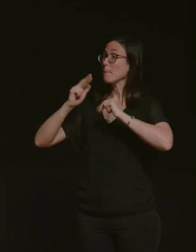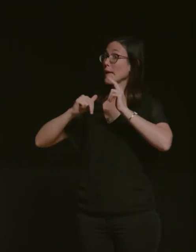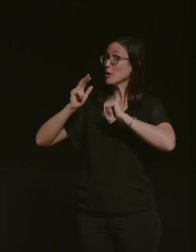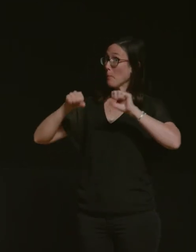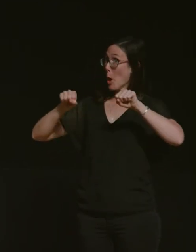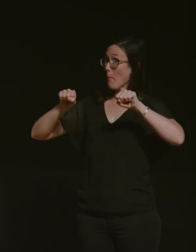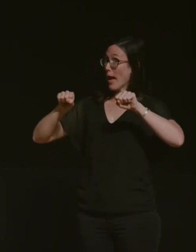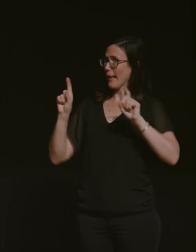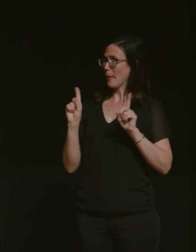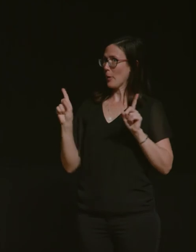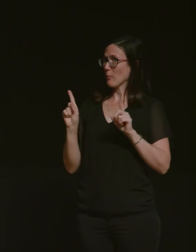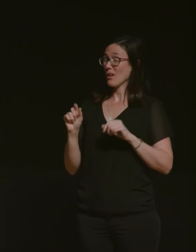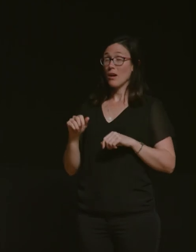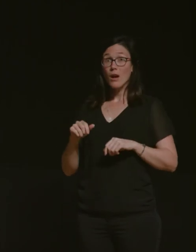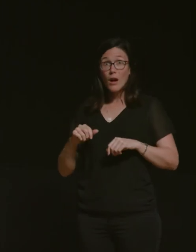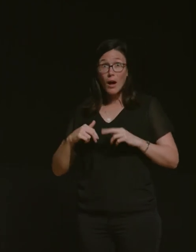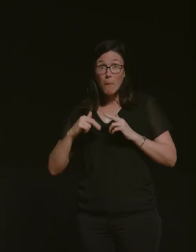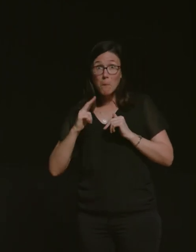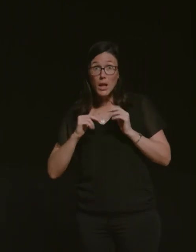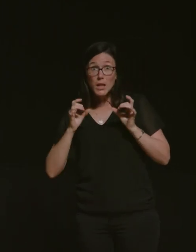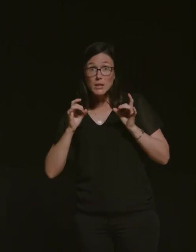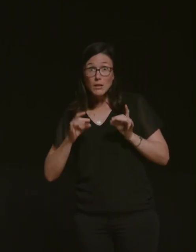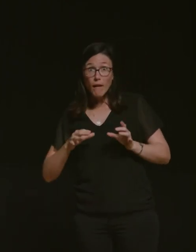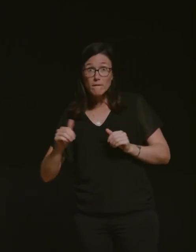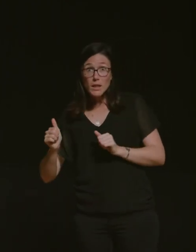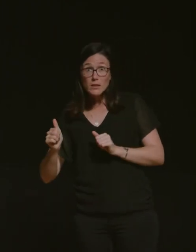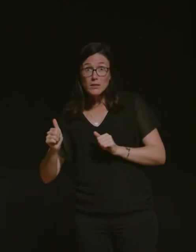you're building it from scratch because you're like that was what the problem was